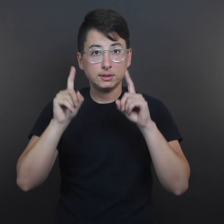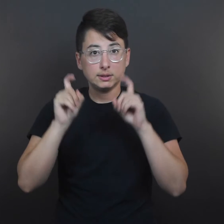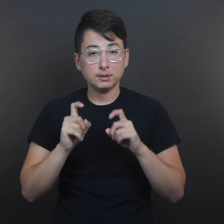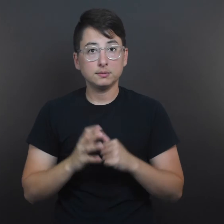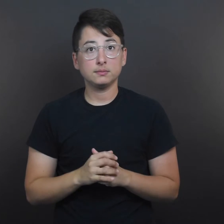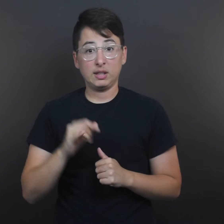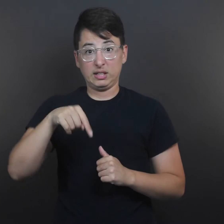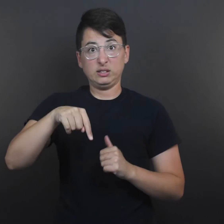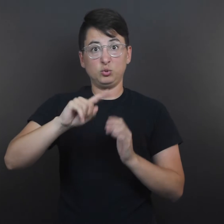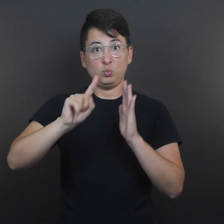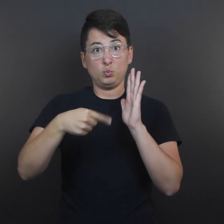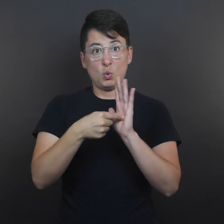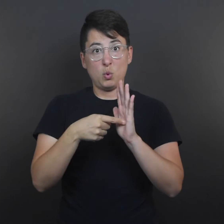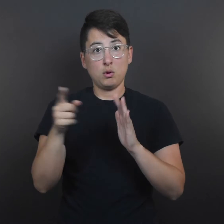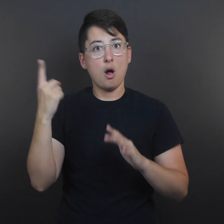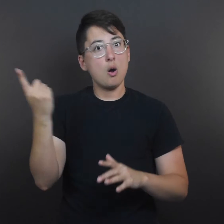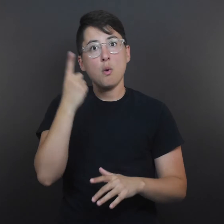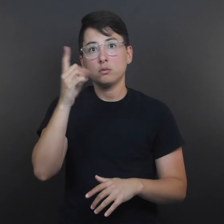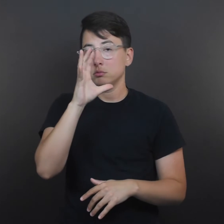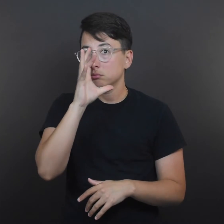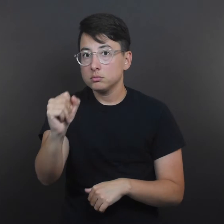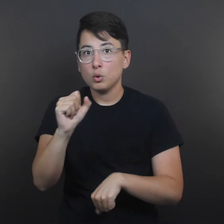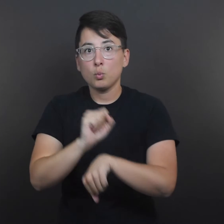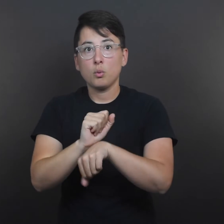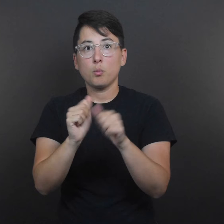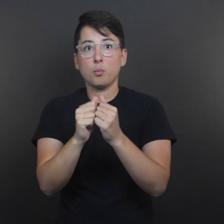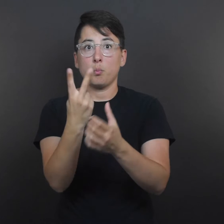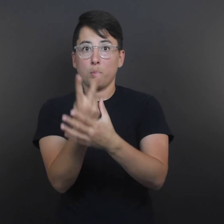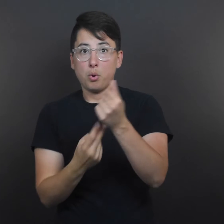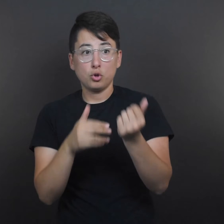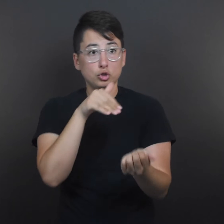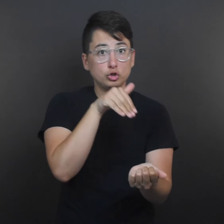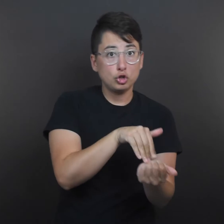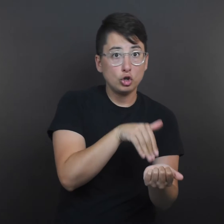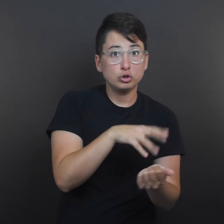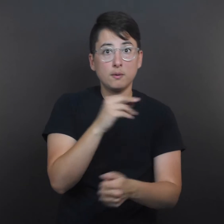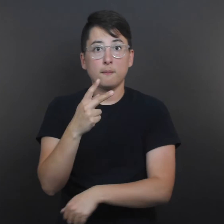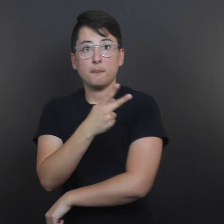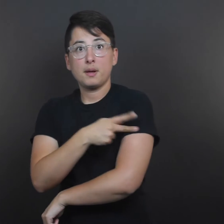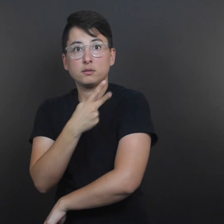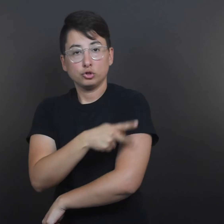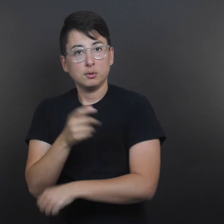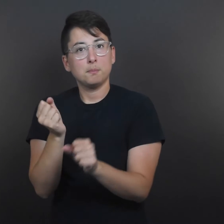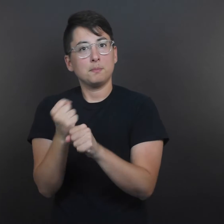She got to work with both physicians and patients in that role “and to make a difference, which was